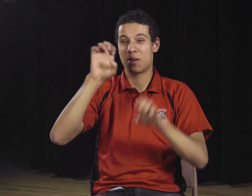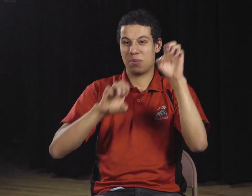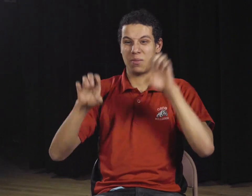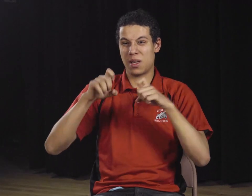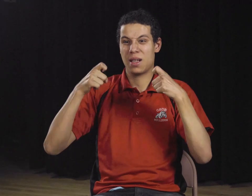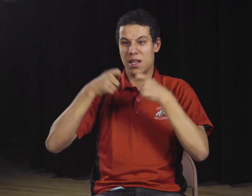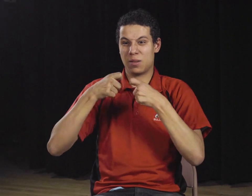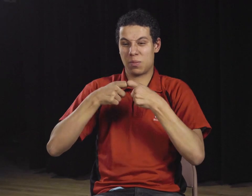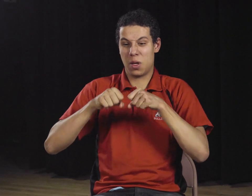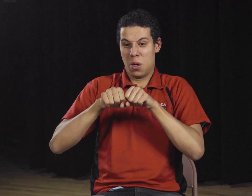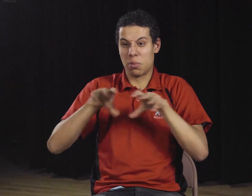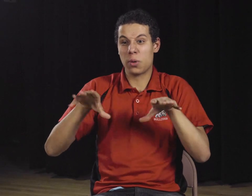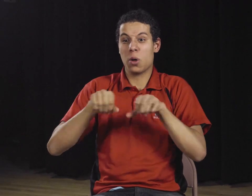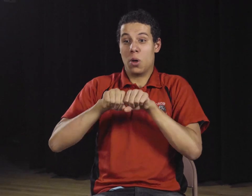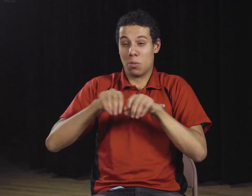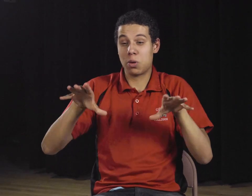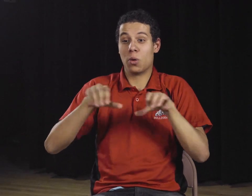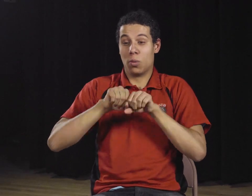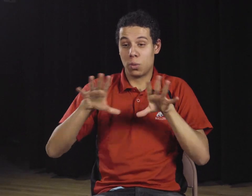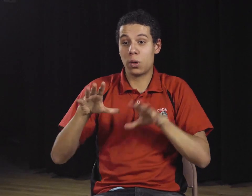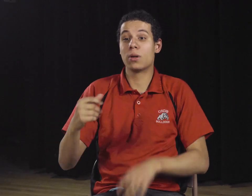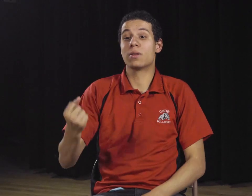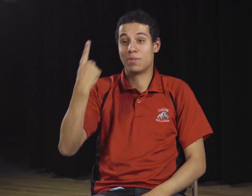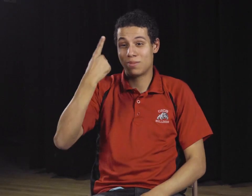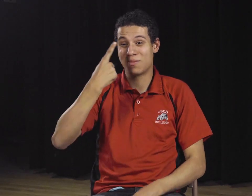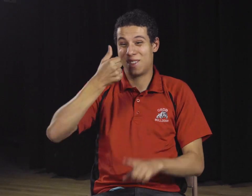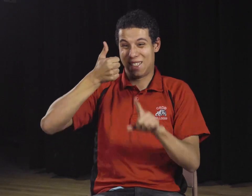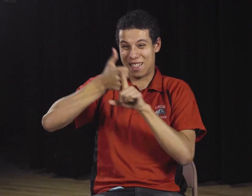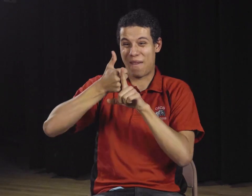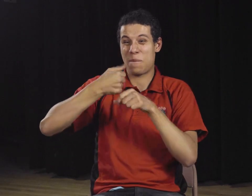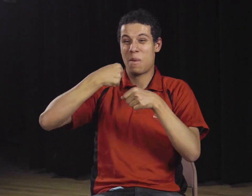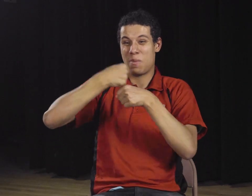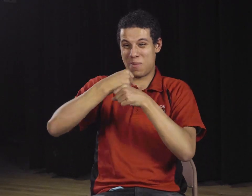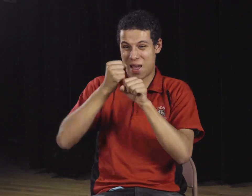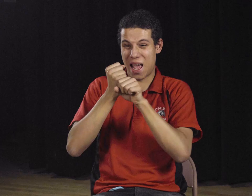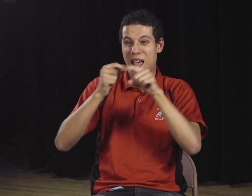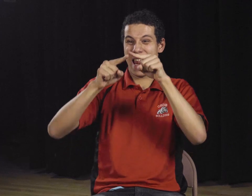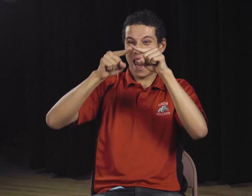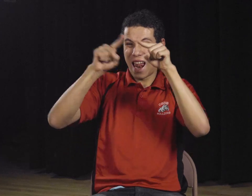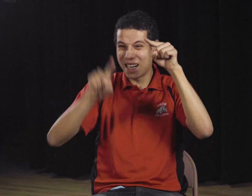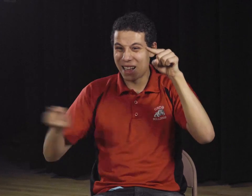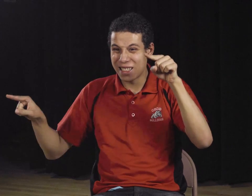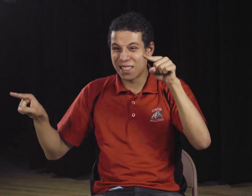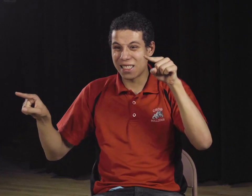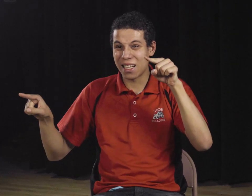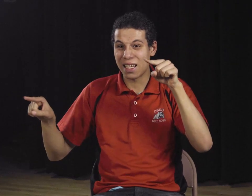As Tesla's experiments with gargantuan lightning currents grew, he got to the point where he could have